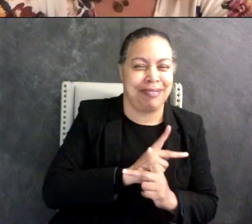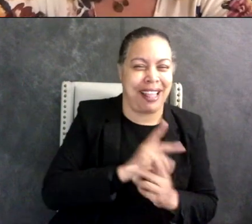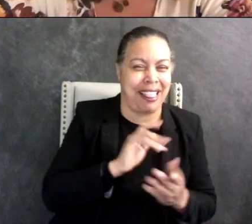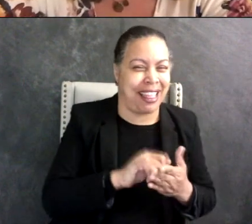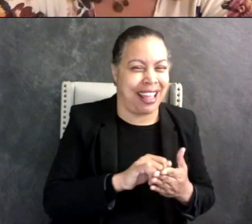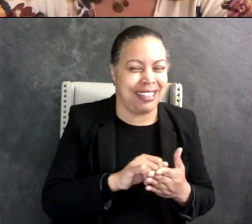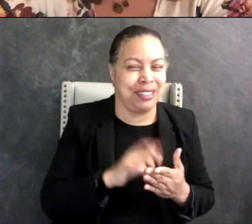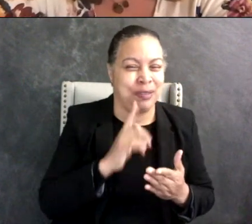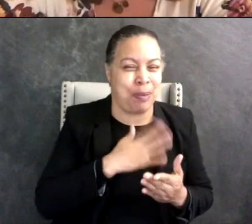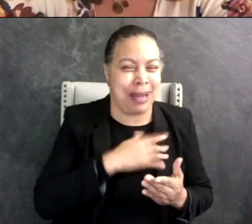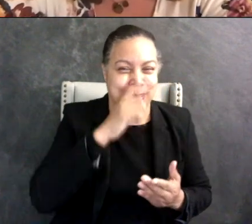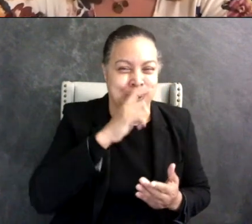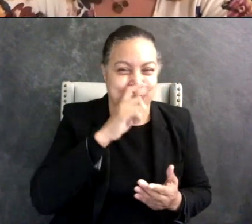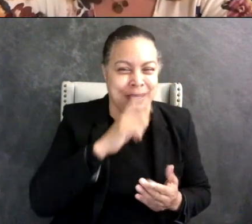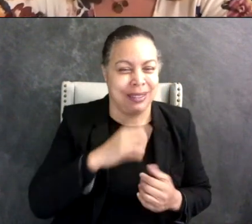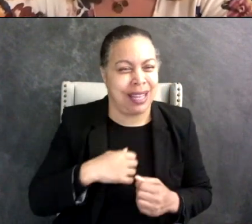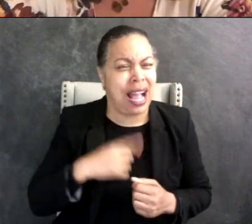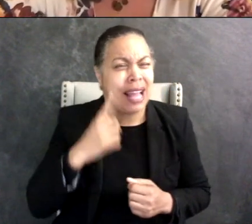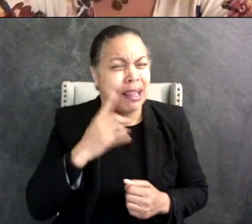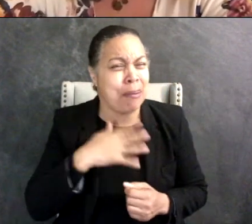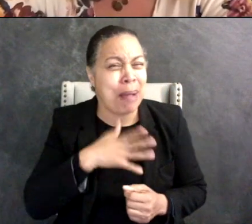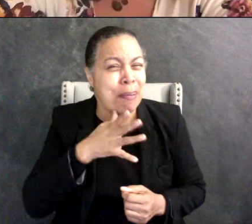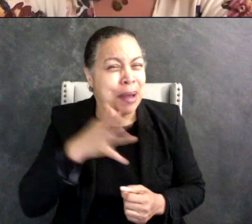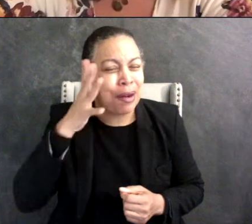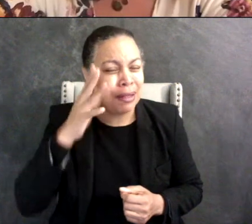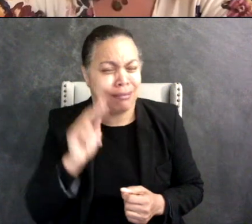parents just thought you know like we're weird she's probably like gonna be like that too so